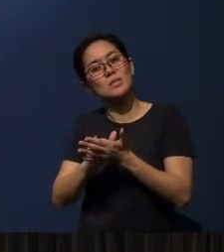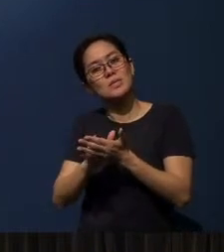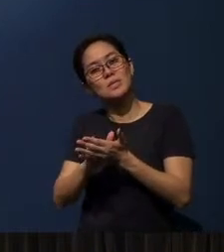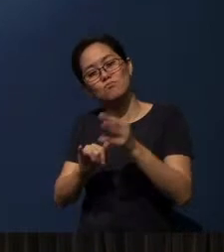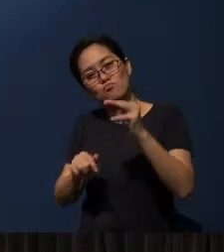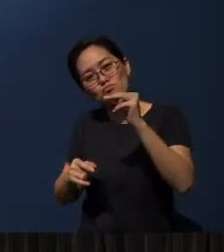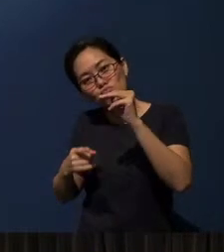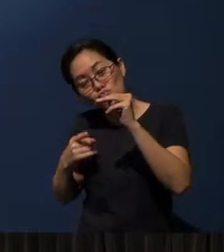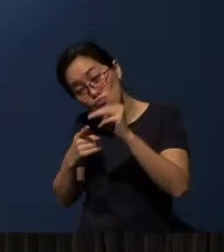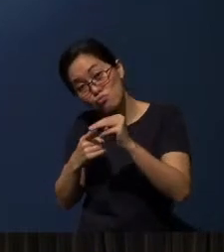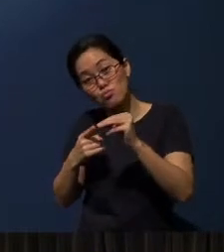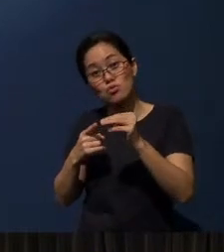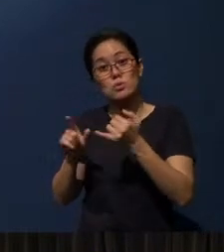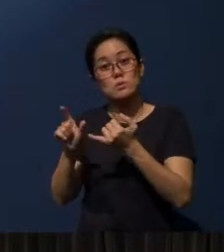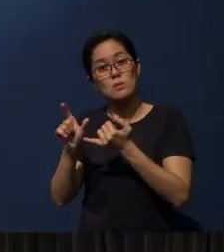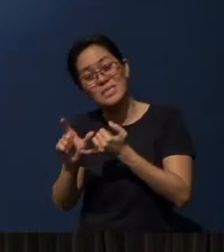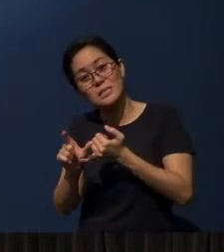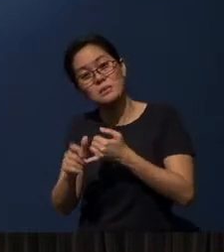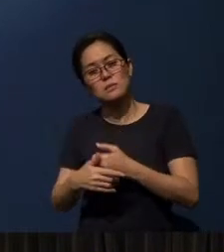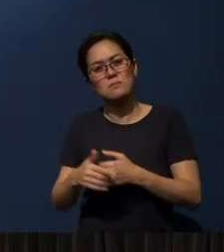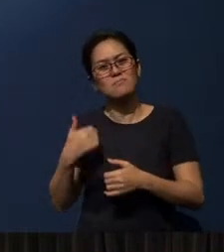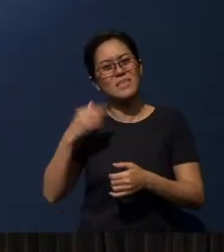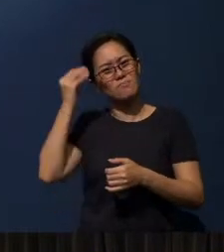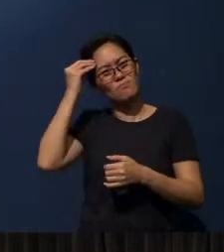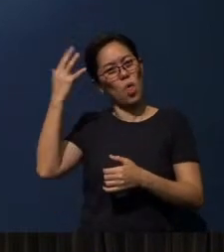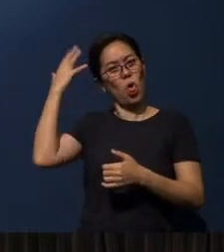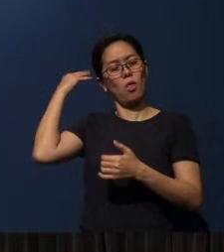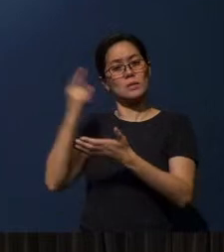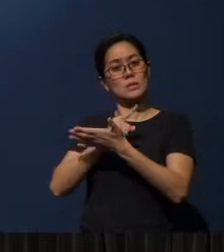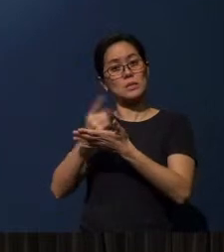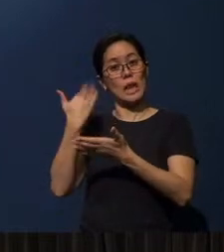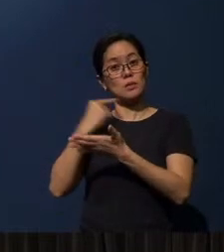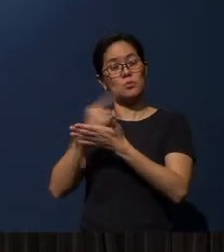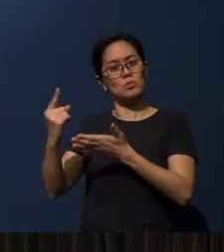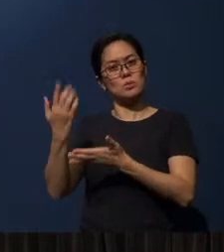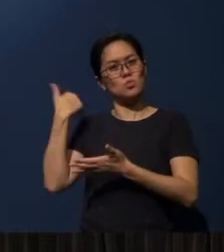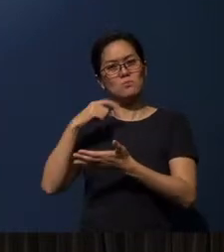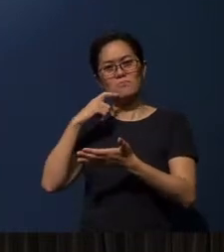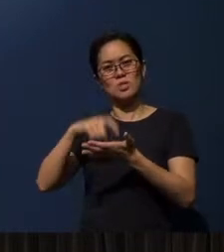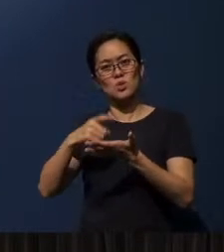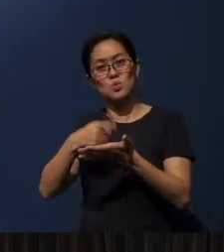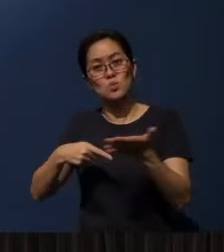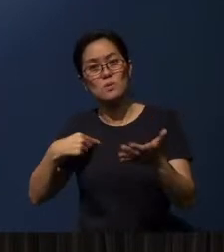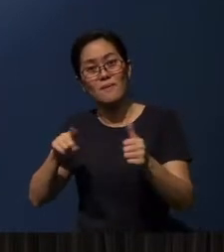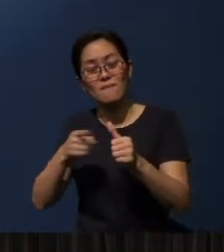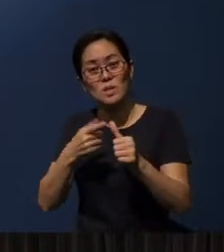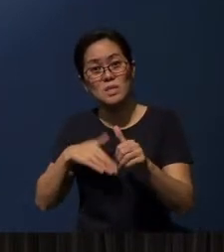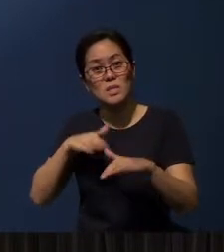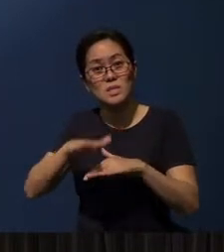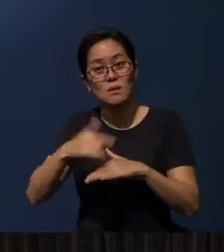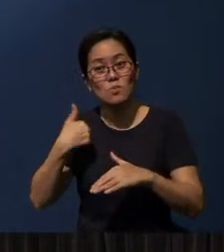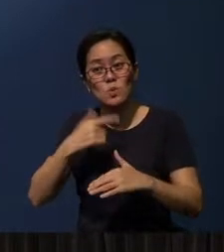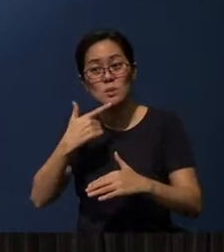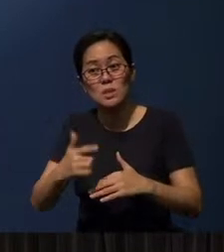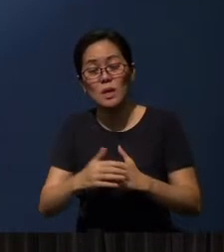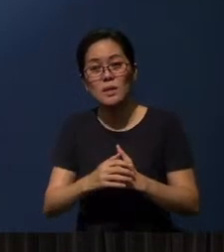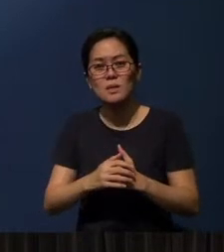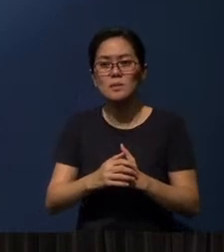But, recall with me last week, when we talked about the missional cell. What was the first step that we talked about here